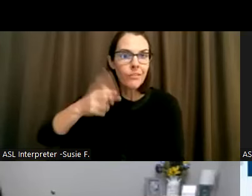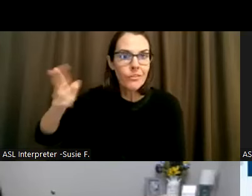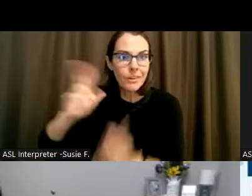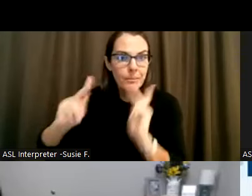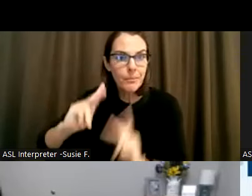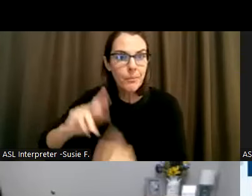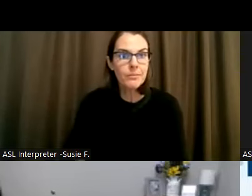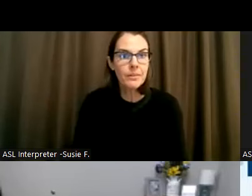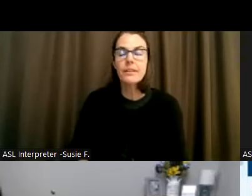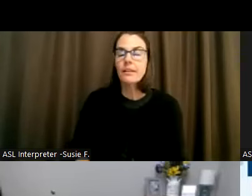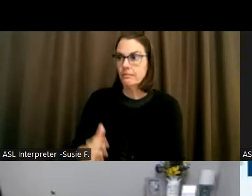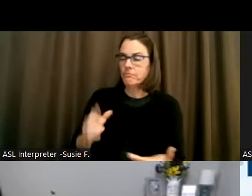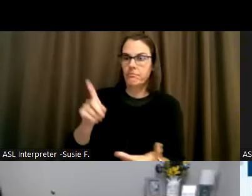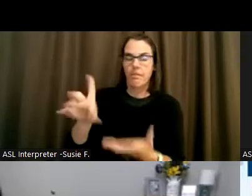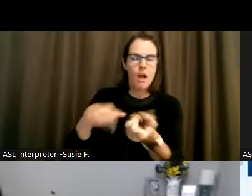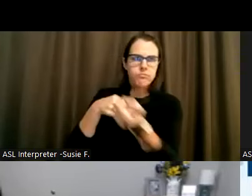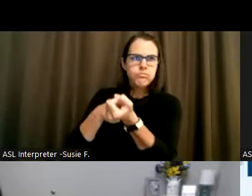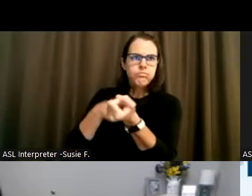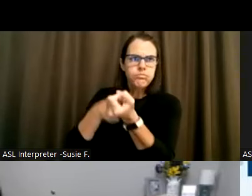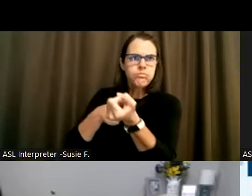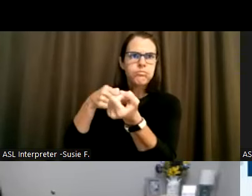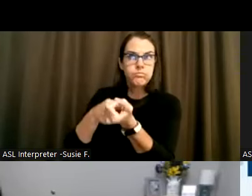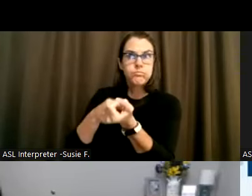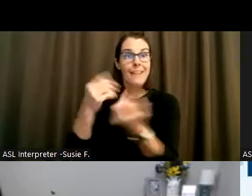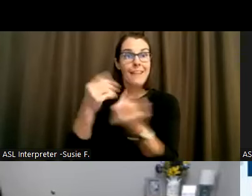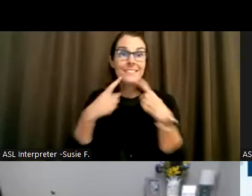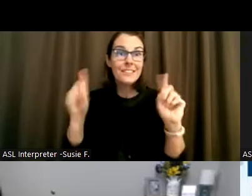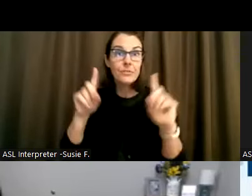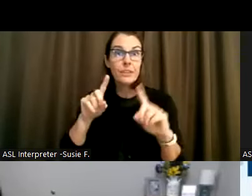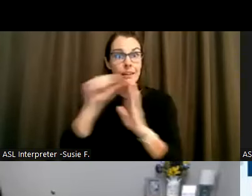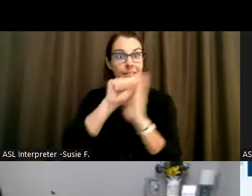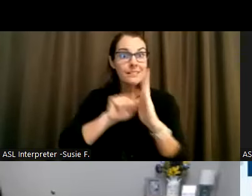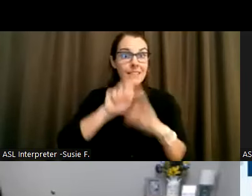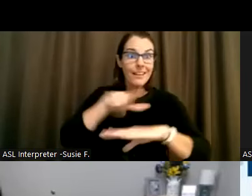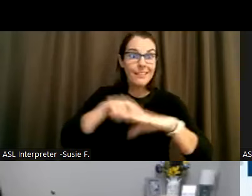who have advocated quite successfully at a state and national level for